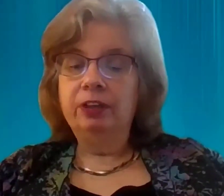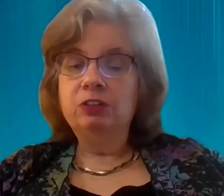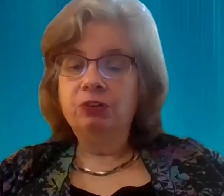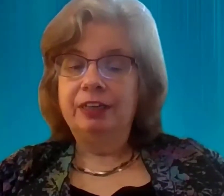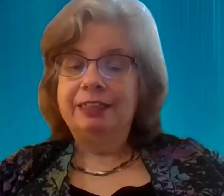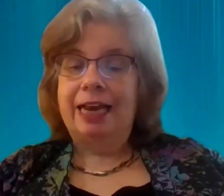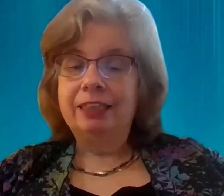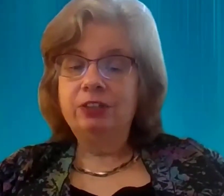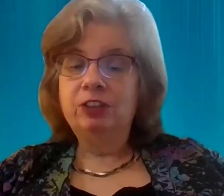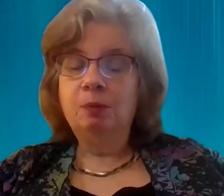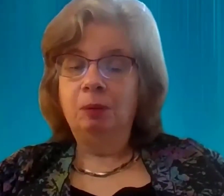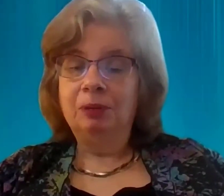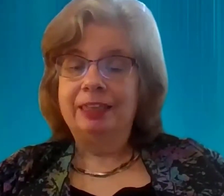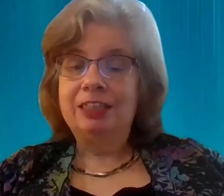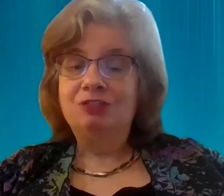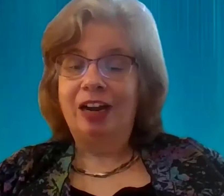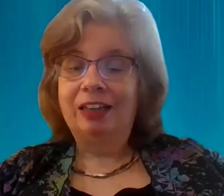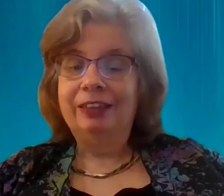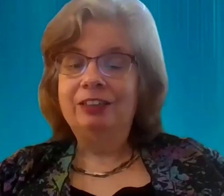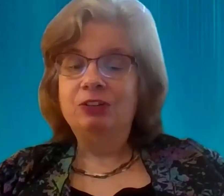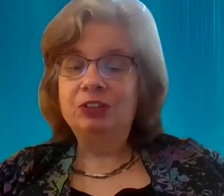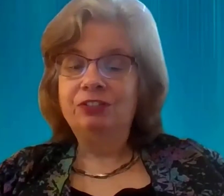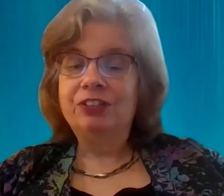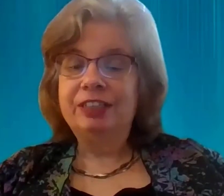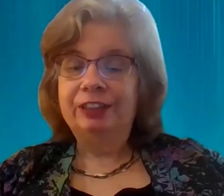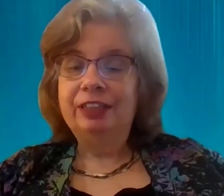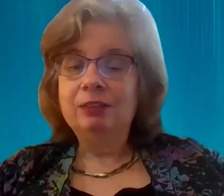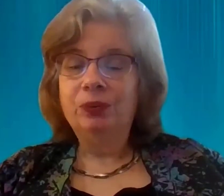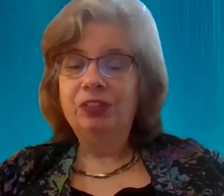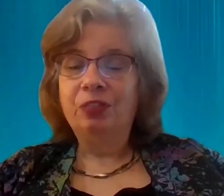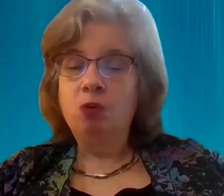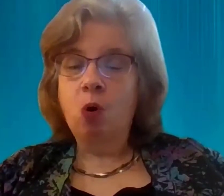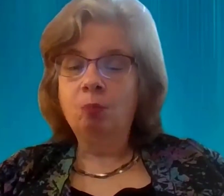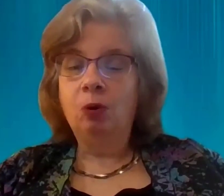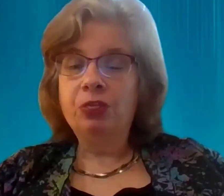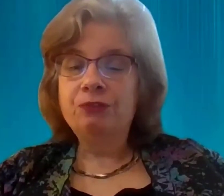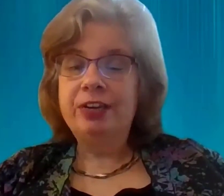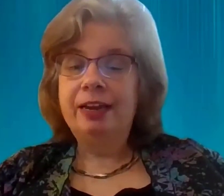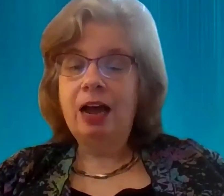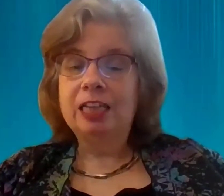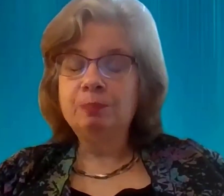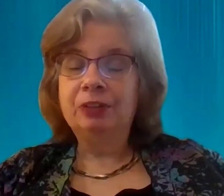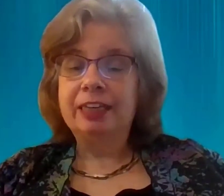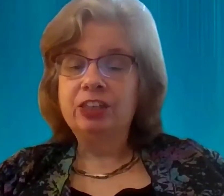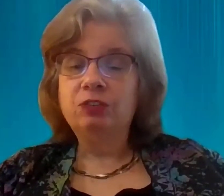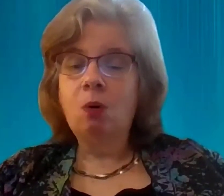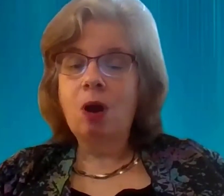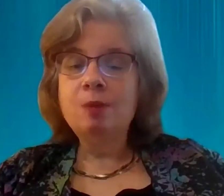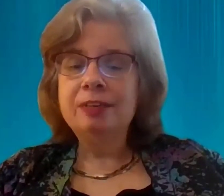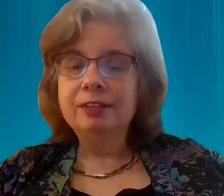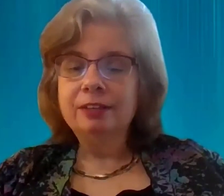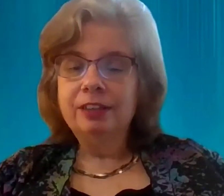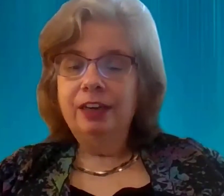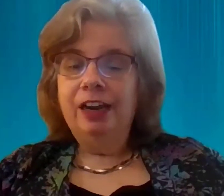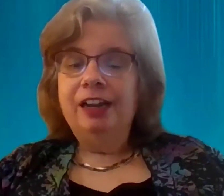during disasters to be placed directly in nursing facilities without the normal three day hospitalization requirement?...